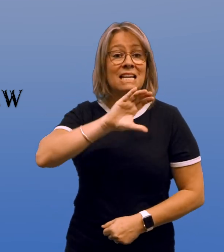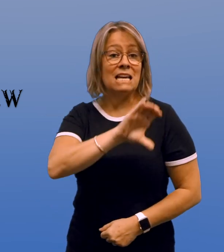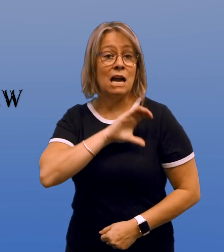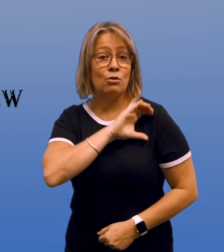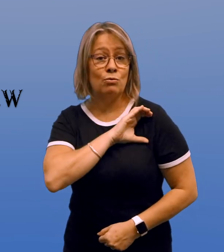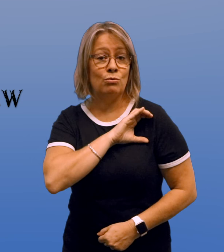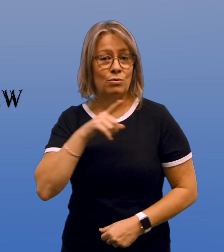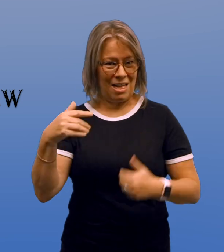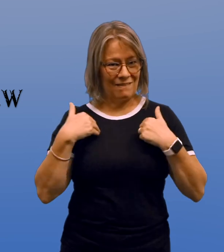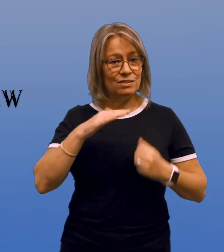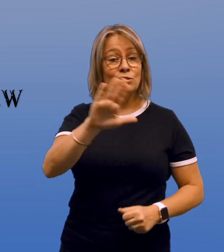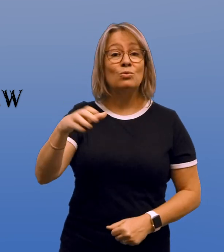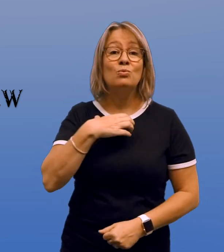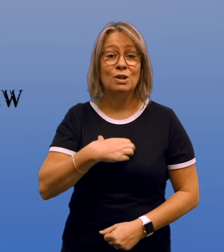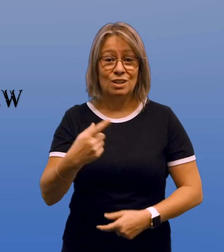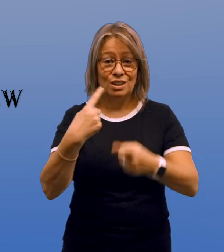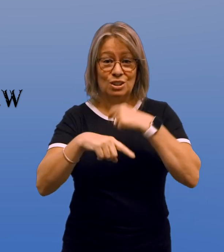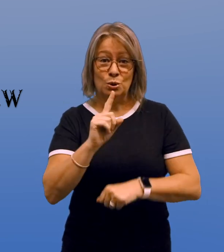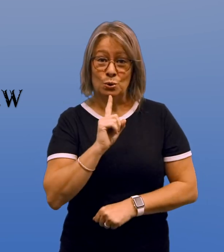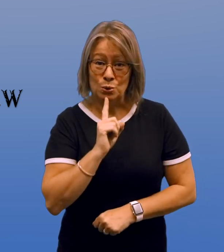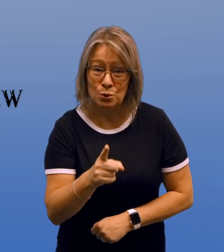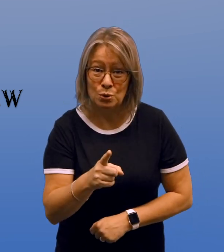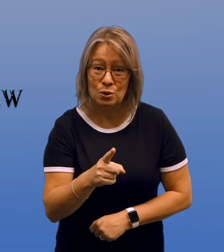The characters may have their wishes come true,